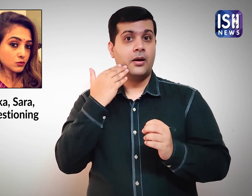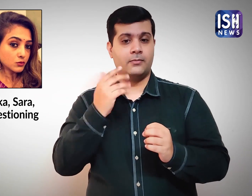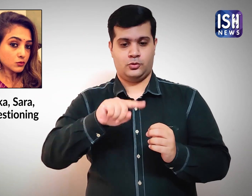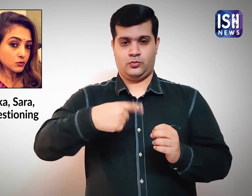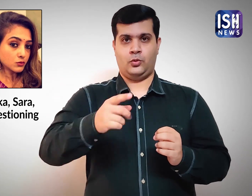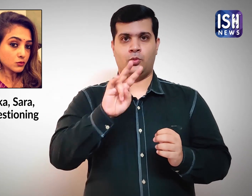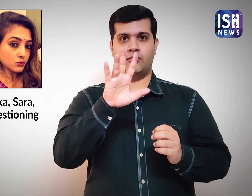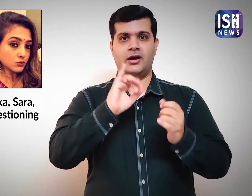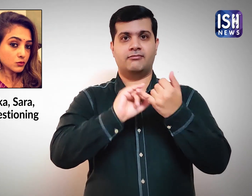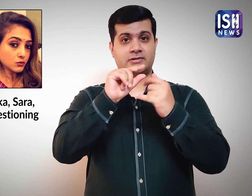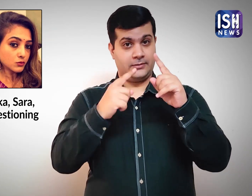on 25th September.